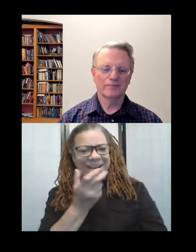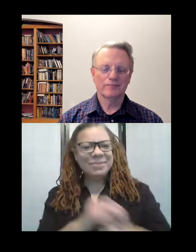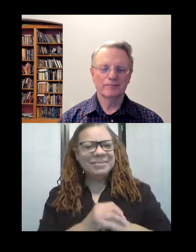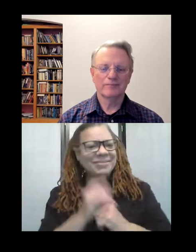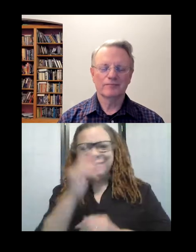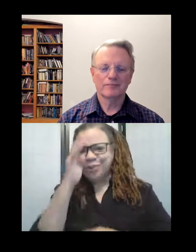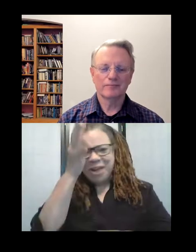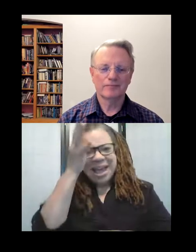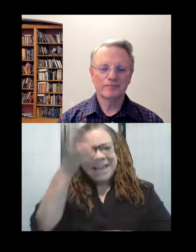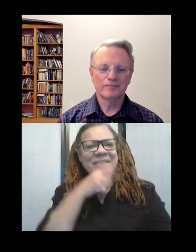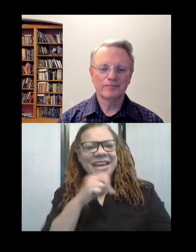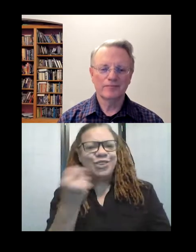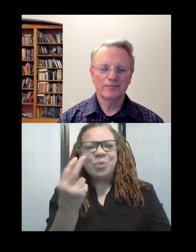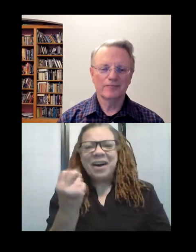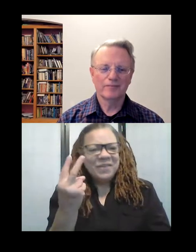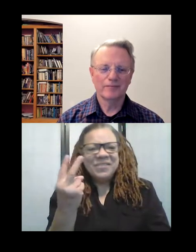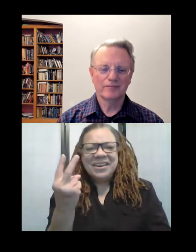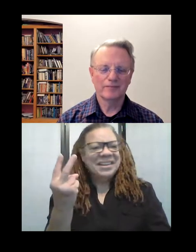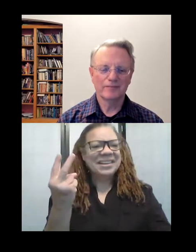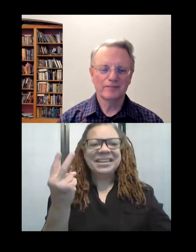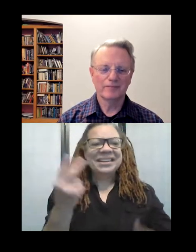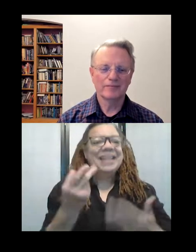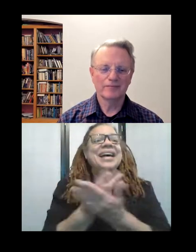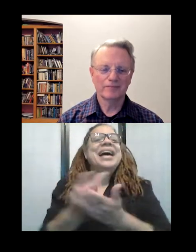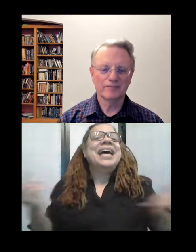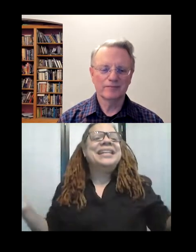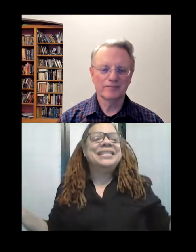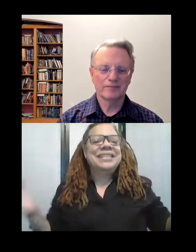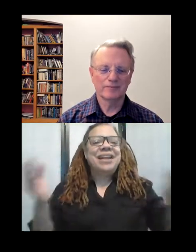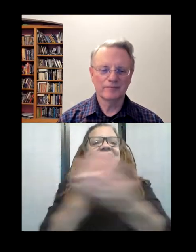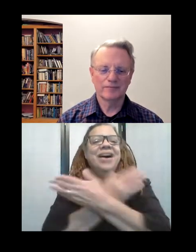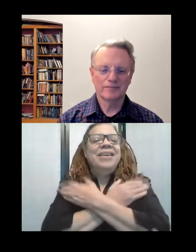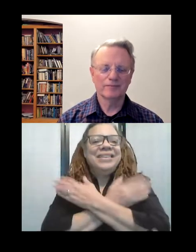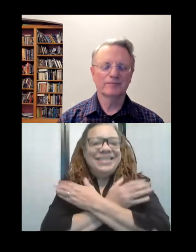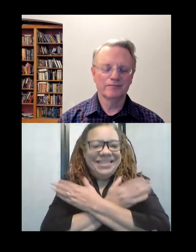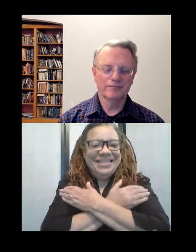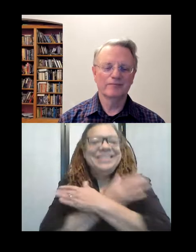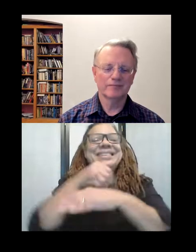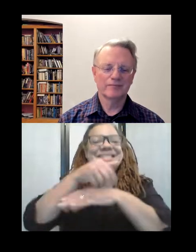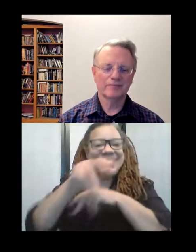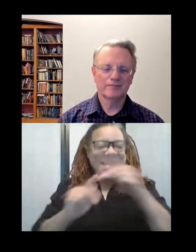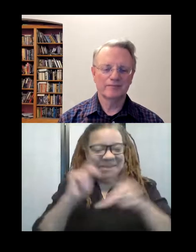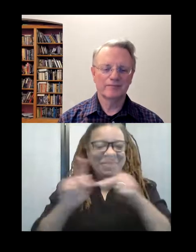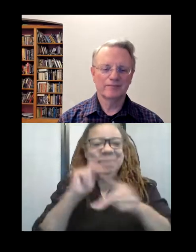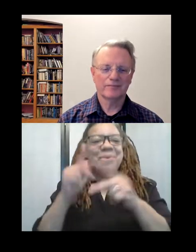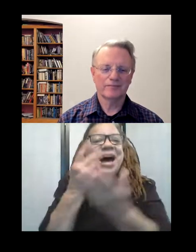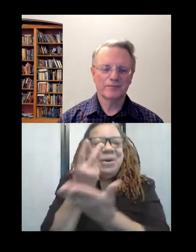I've only laid down and um, sewed rugs, cut out rugs to send to people not